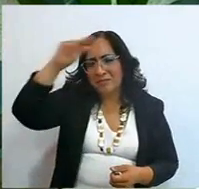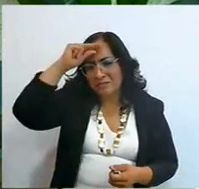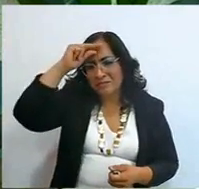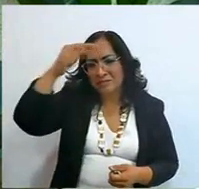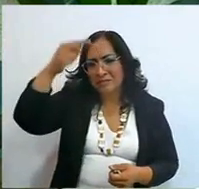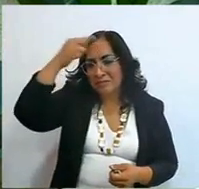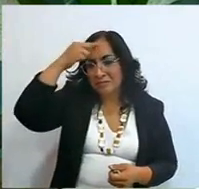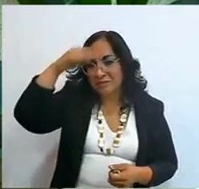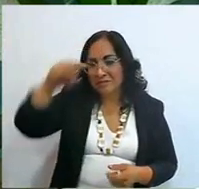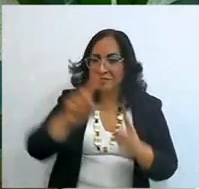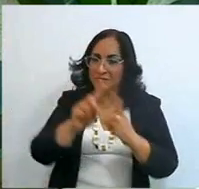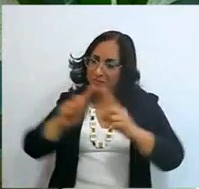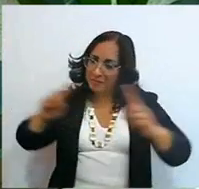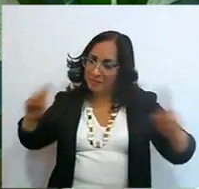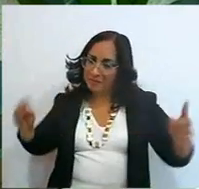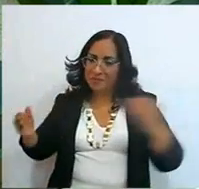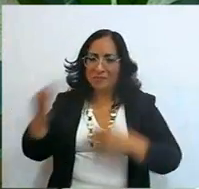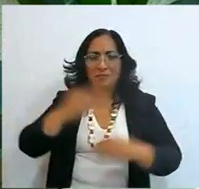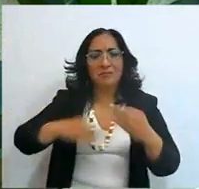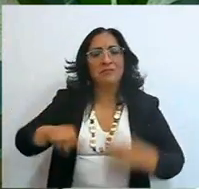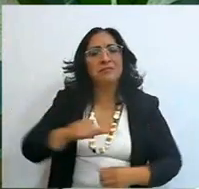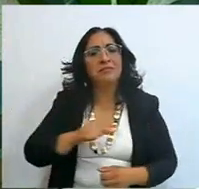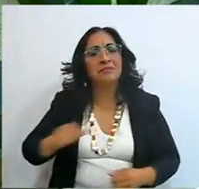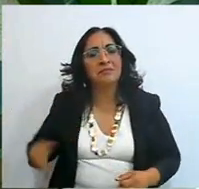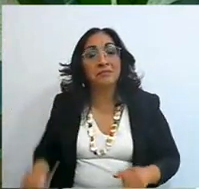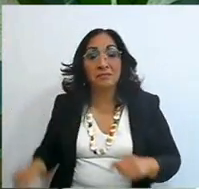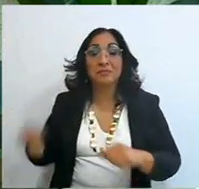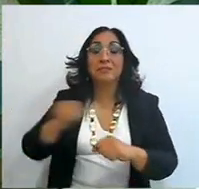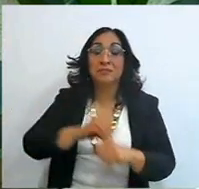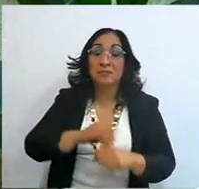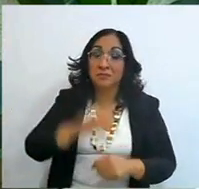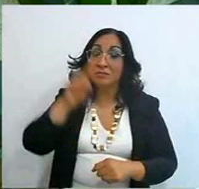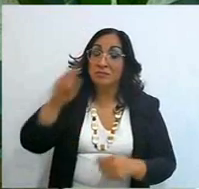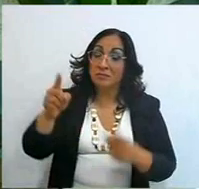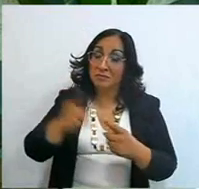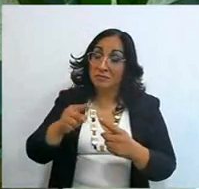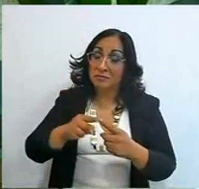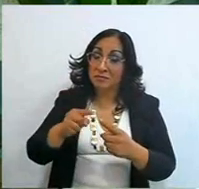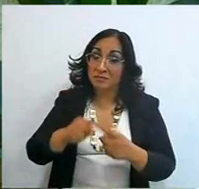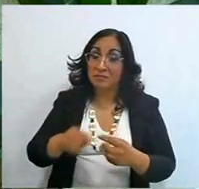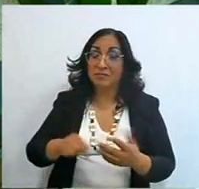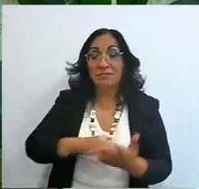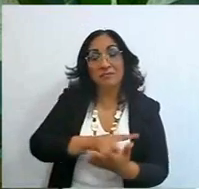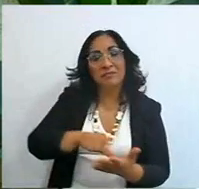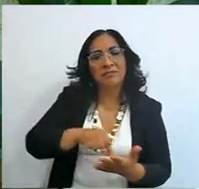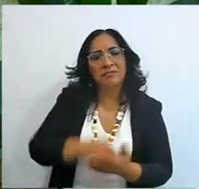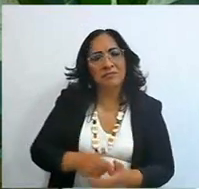to separate us from evil, to put you first and follow your path,